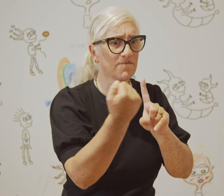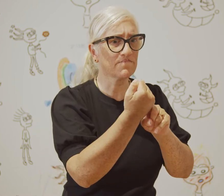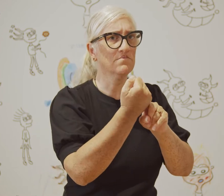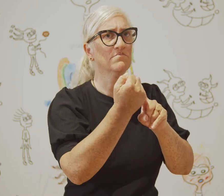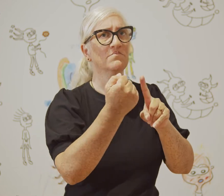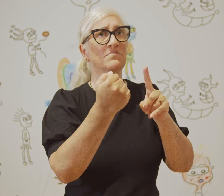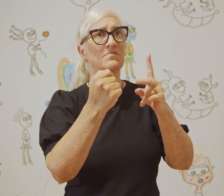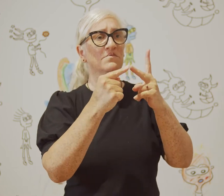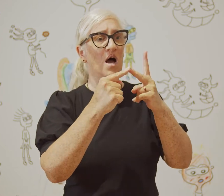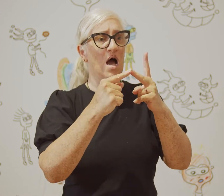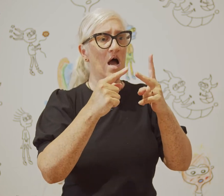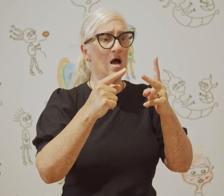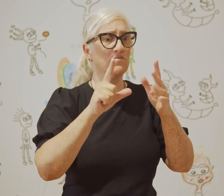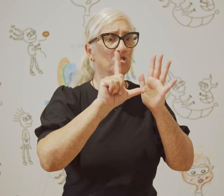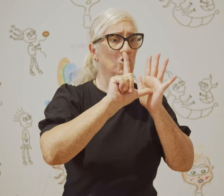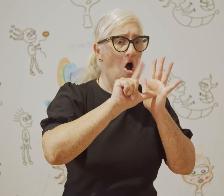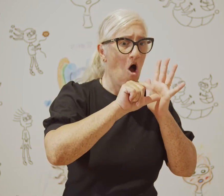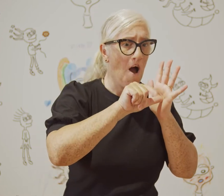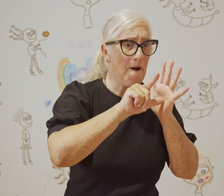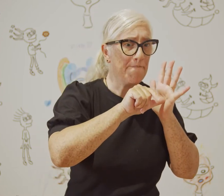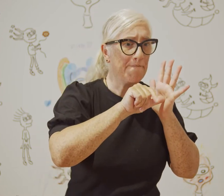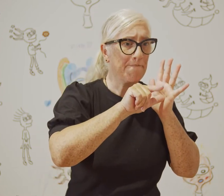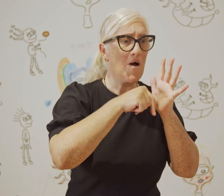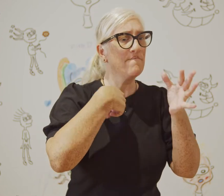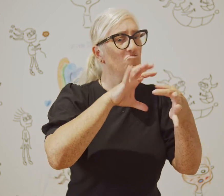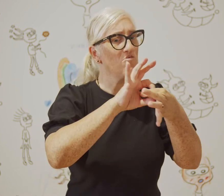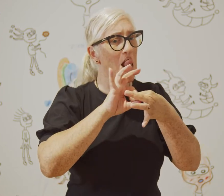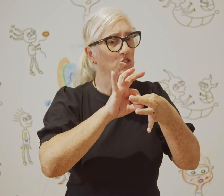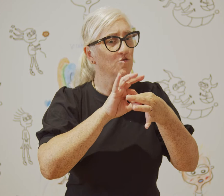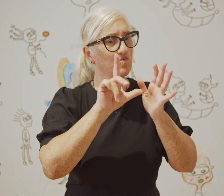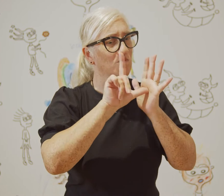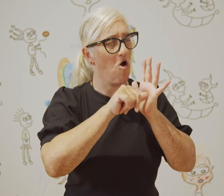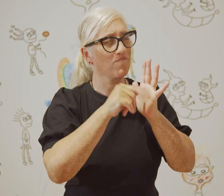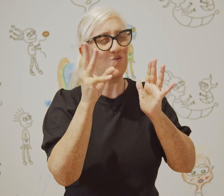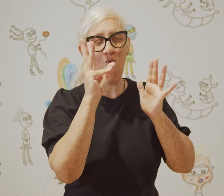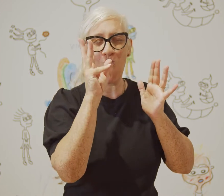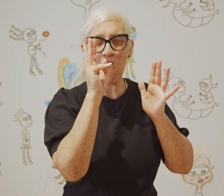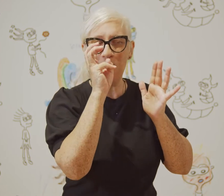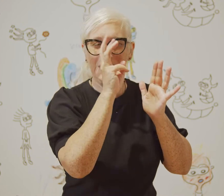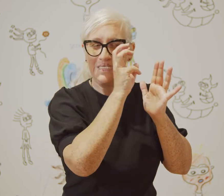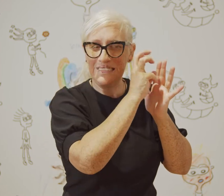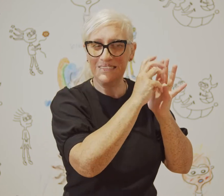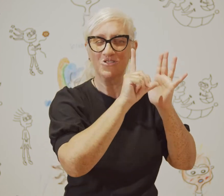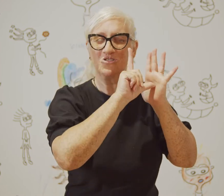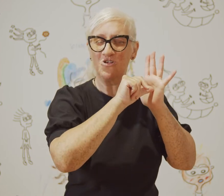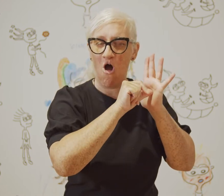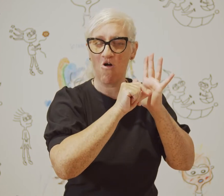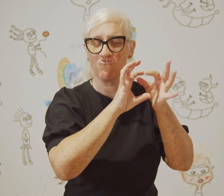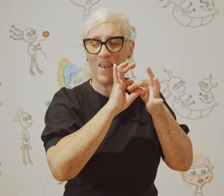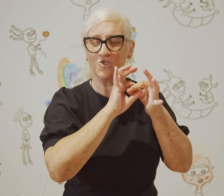such as the environment and time and my relationship to time and space.